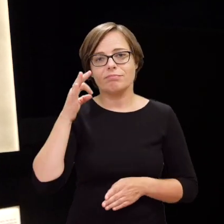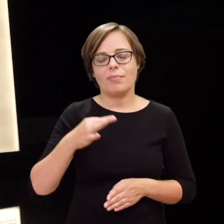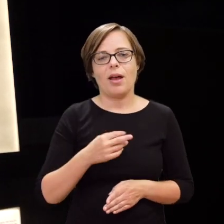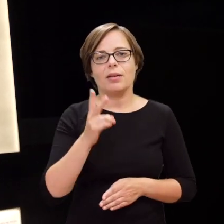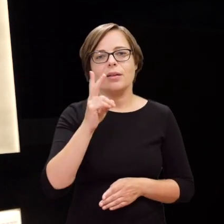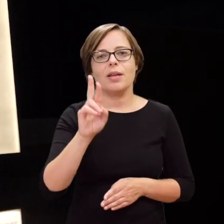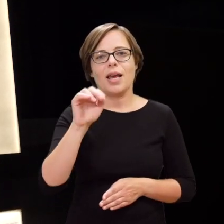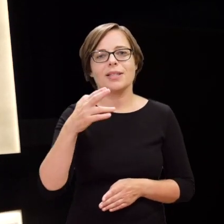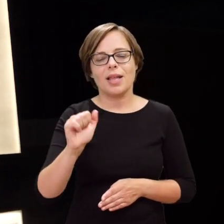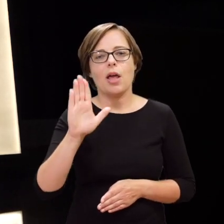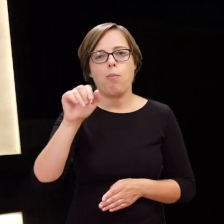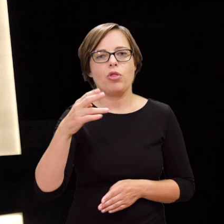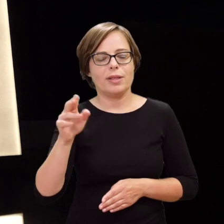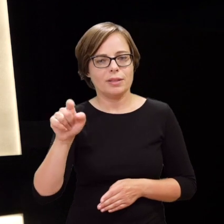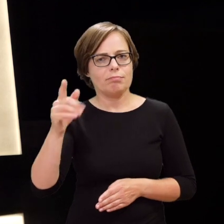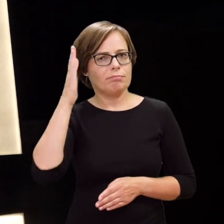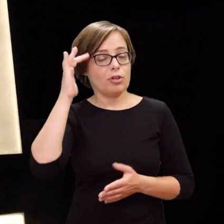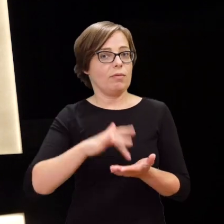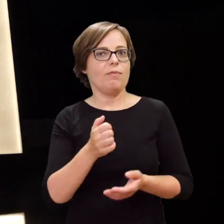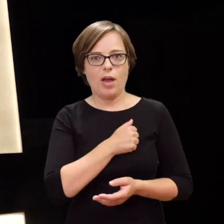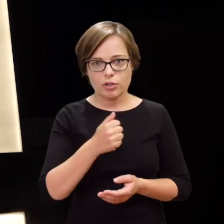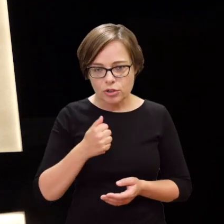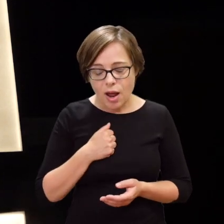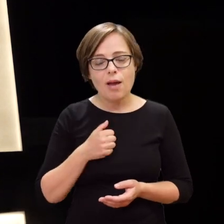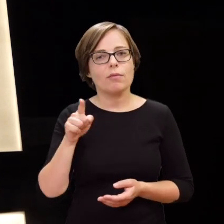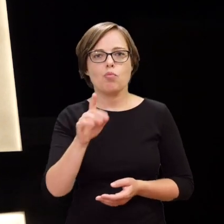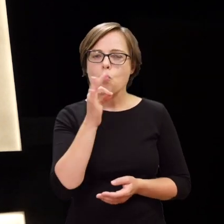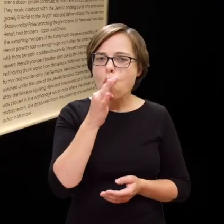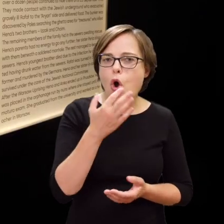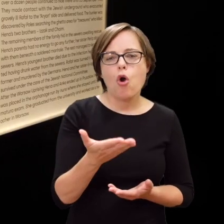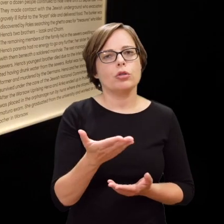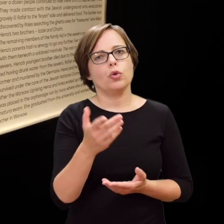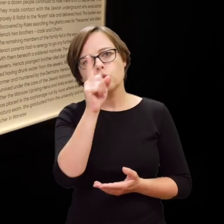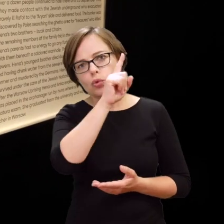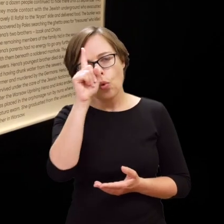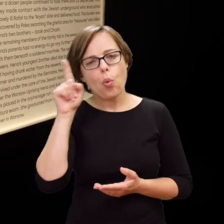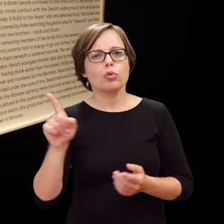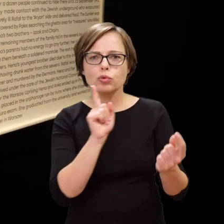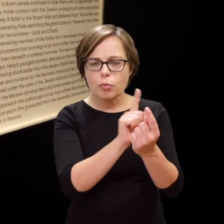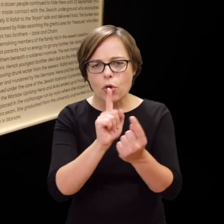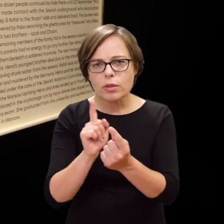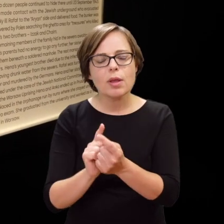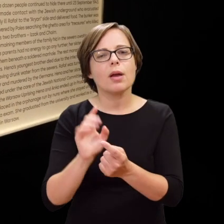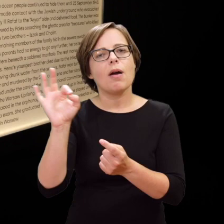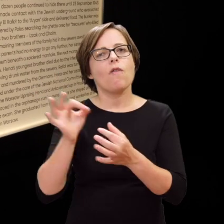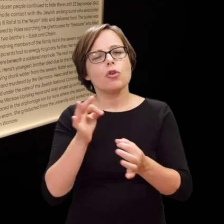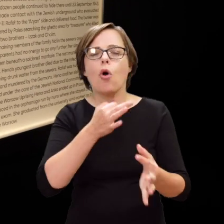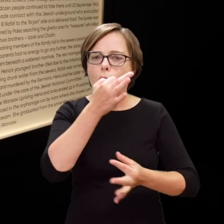She resides in Warsaw. Ms Budnicka meets people, young people and tells them her story.